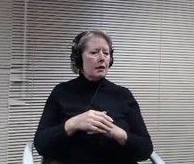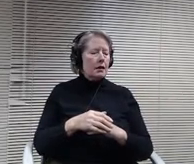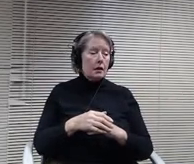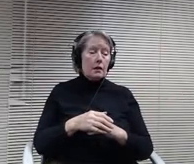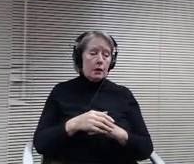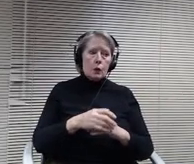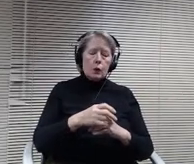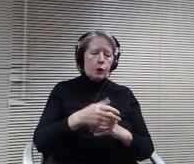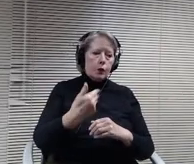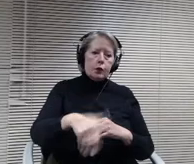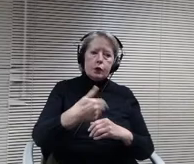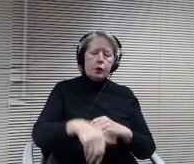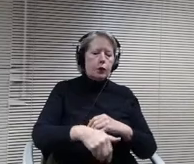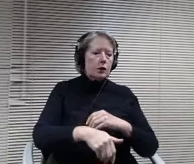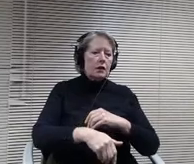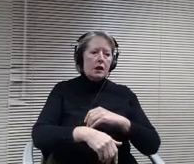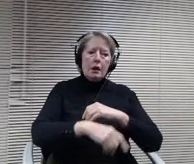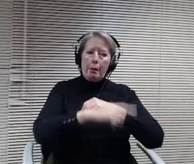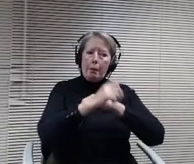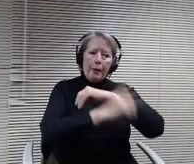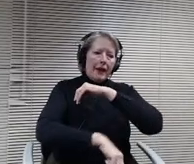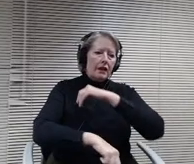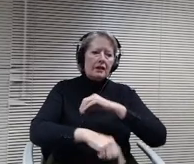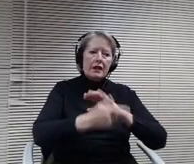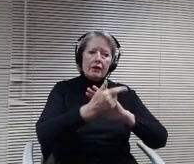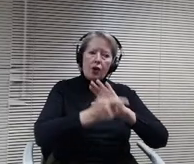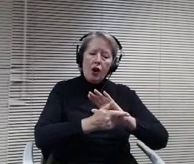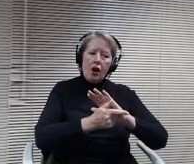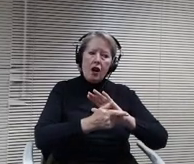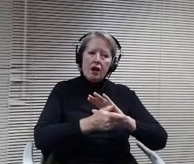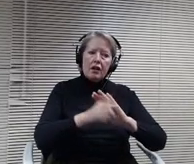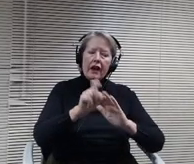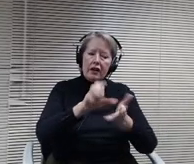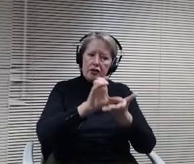severe. I mean there there been $1,000,000 settlements because